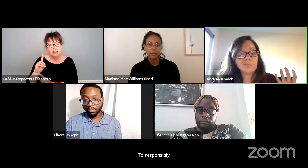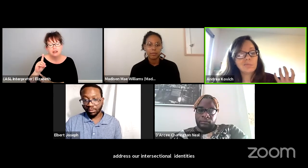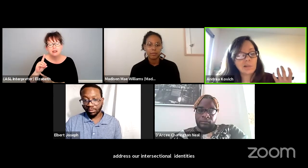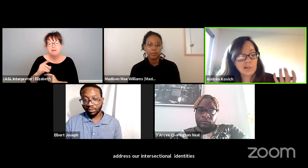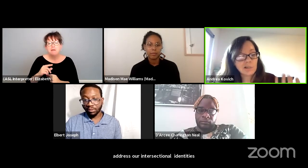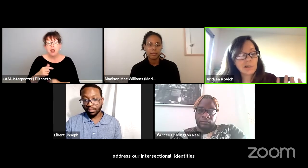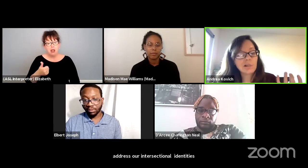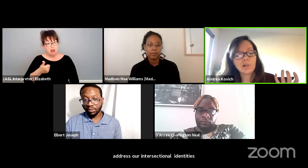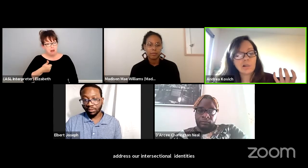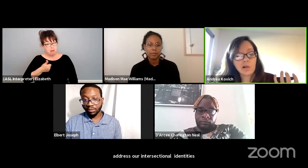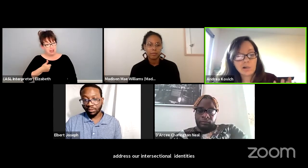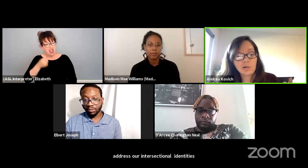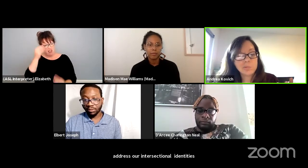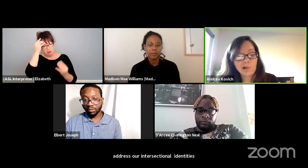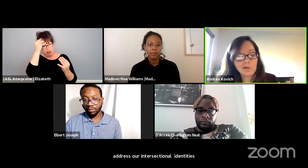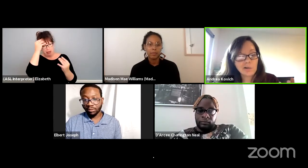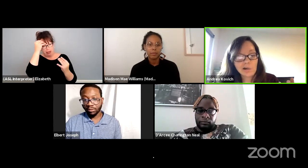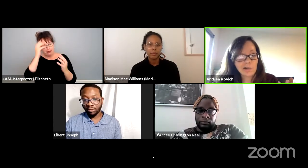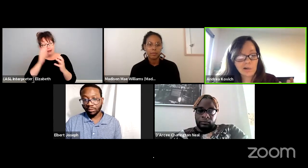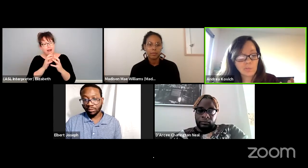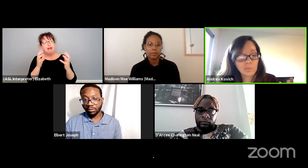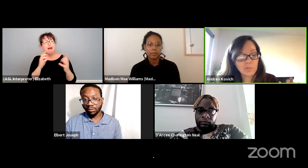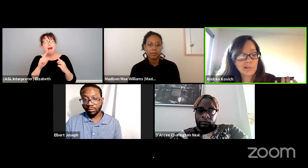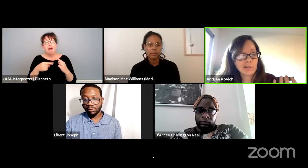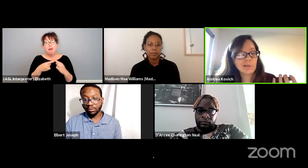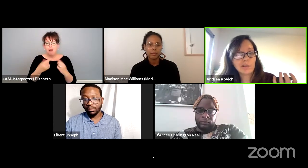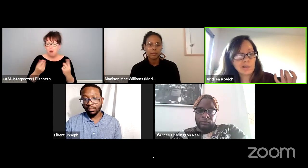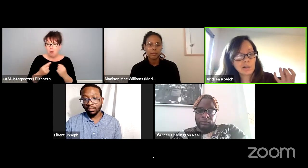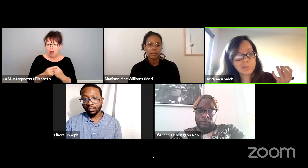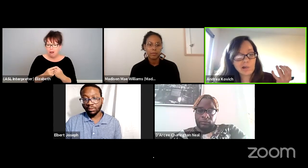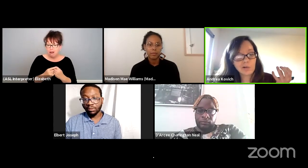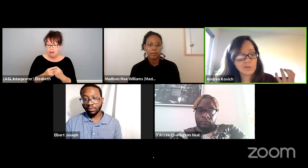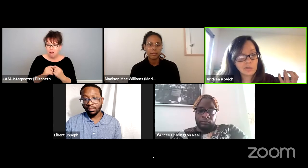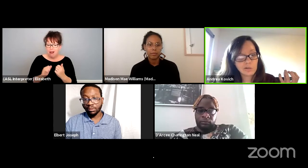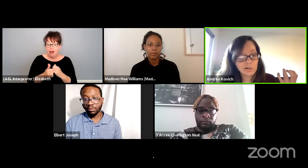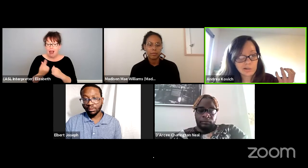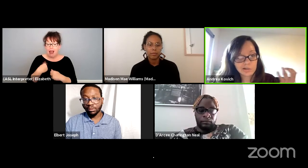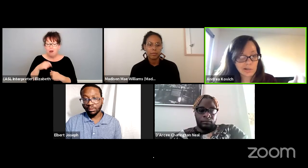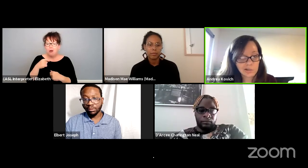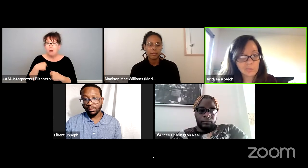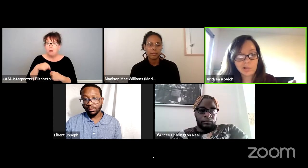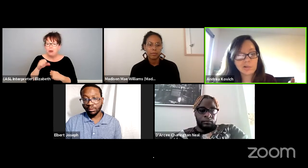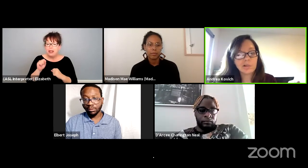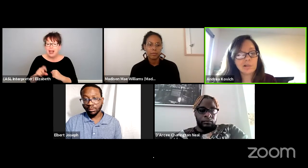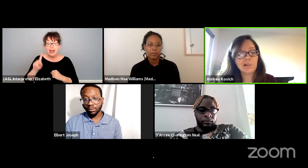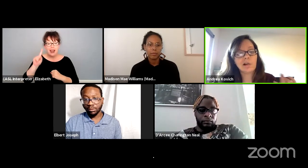Again, thinking a lot about how we can think about accessibility